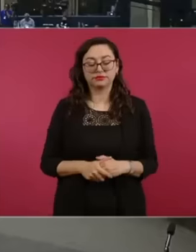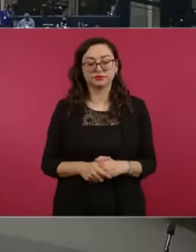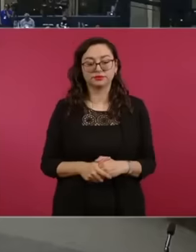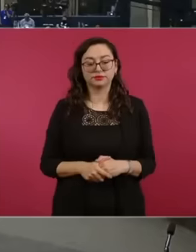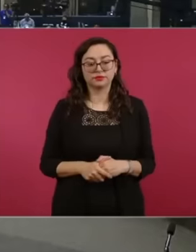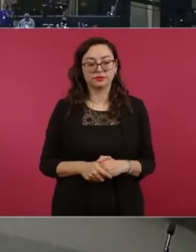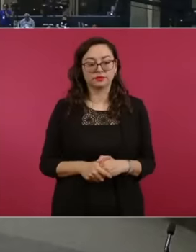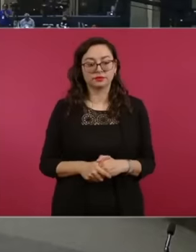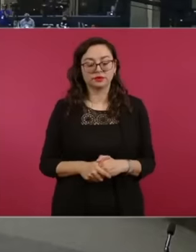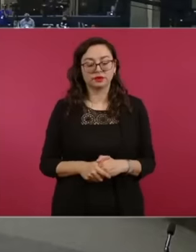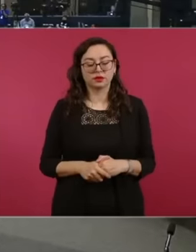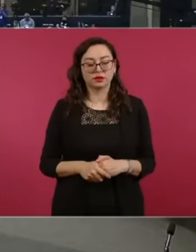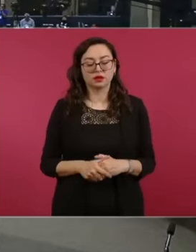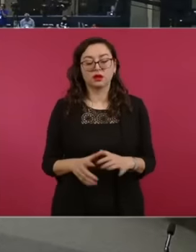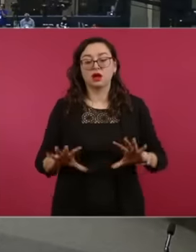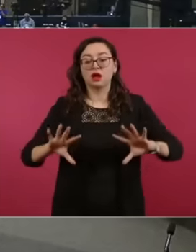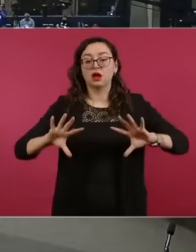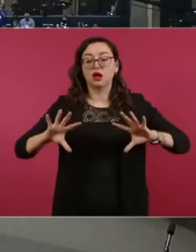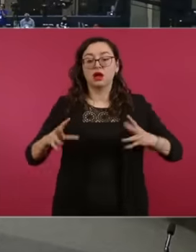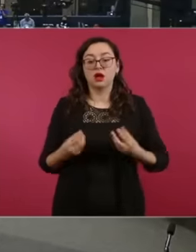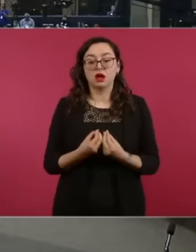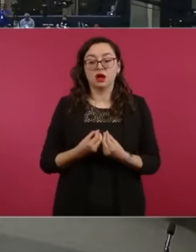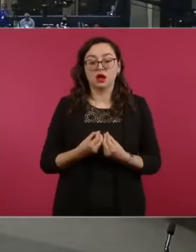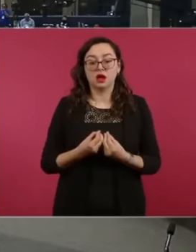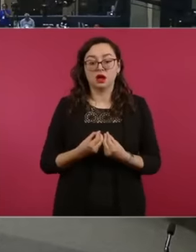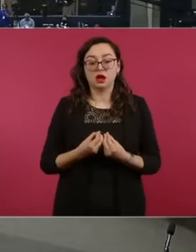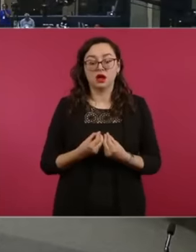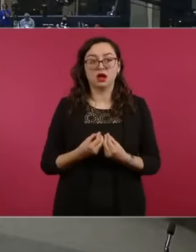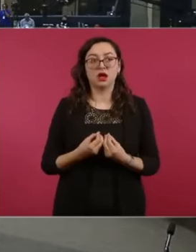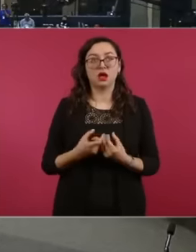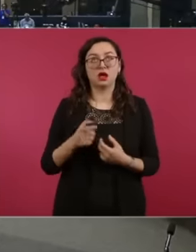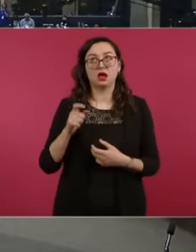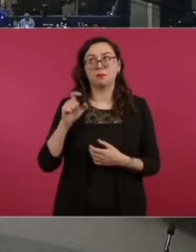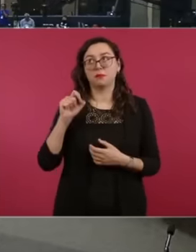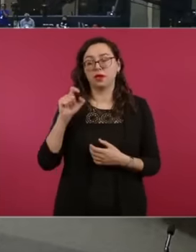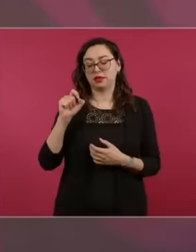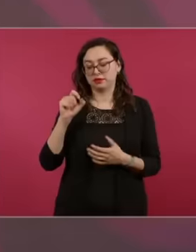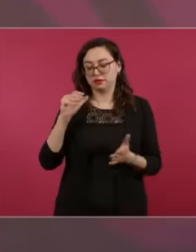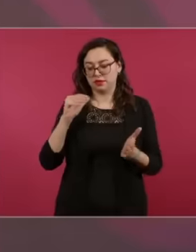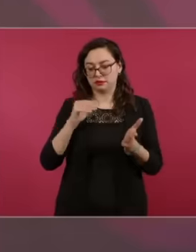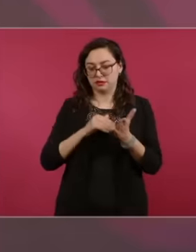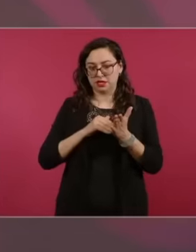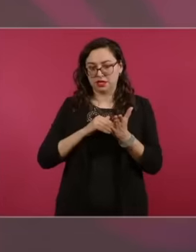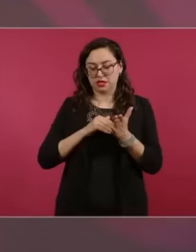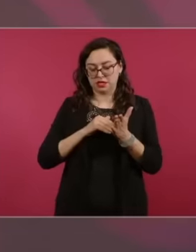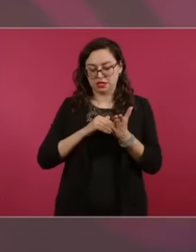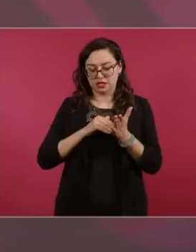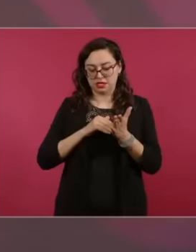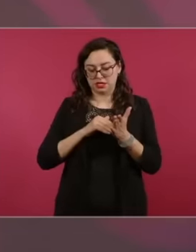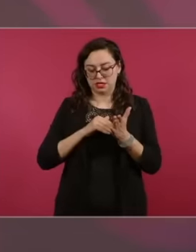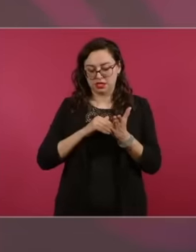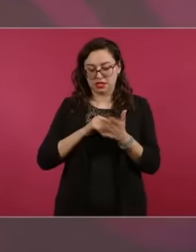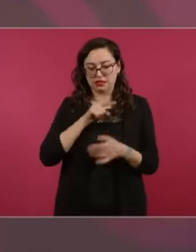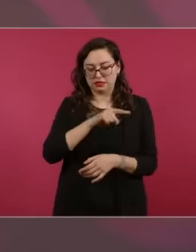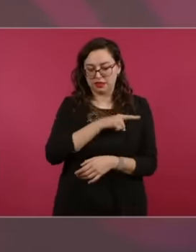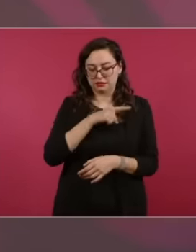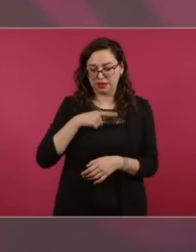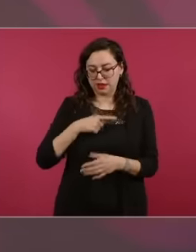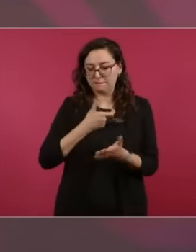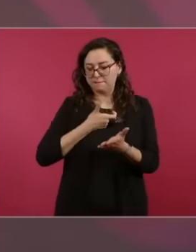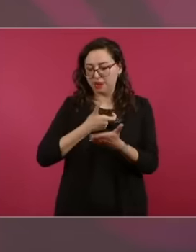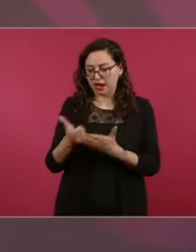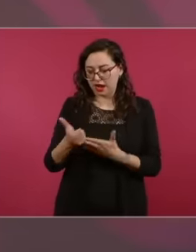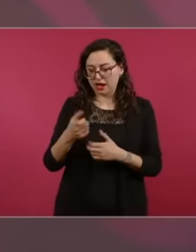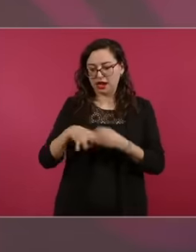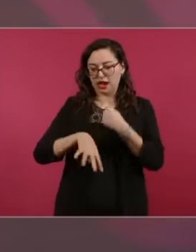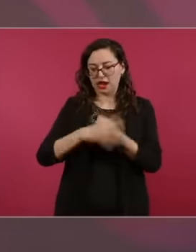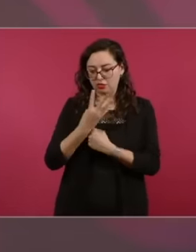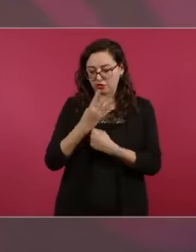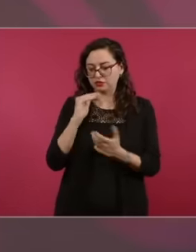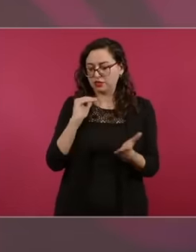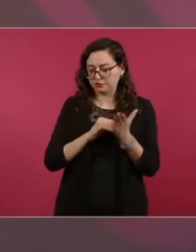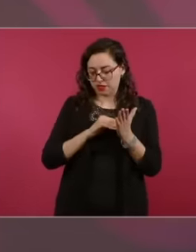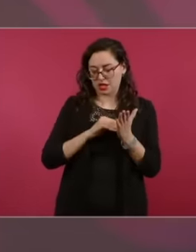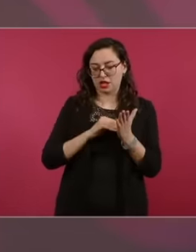debtor president of the total of 20,000 at that time there were 14 left 14 and this one